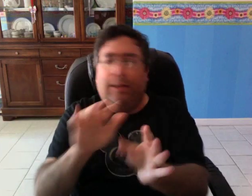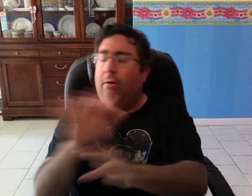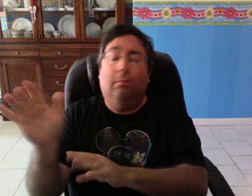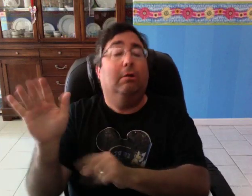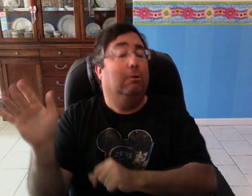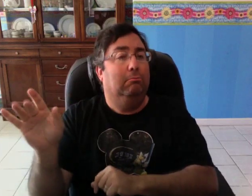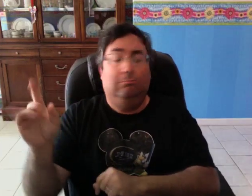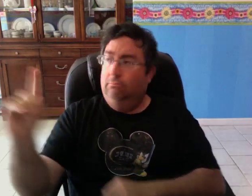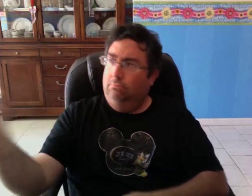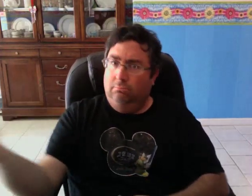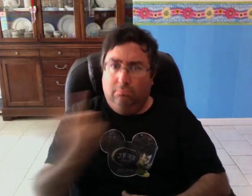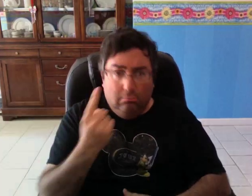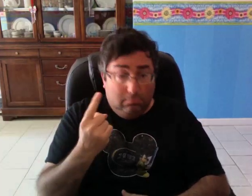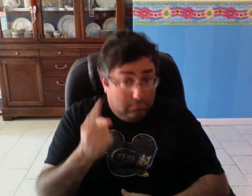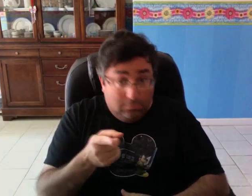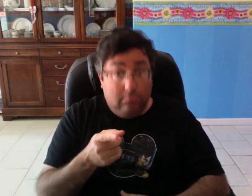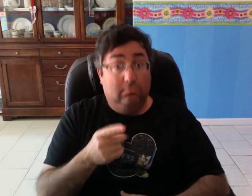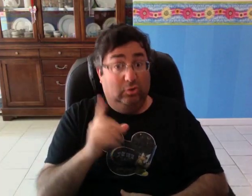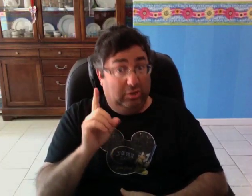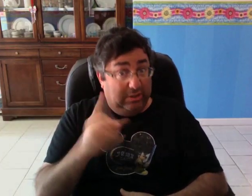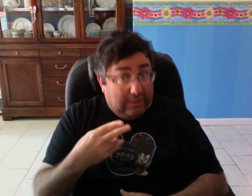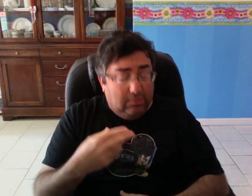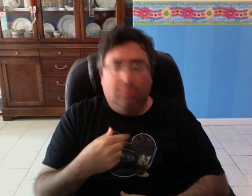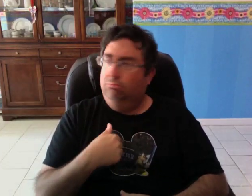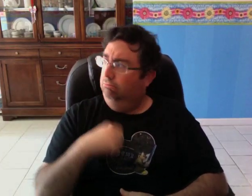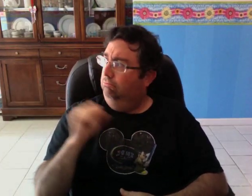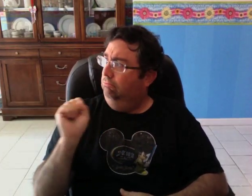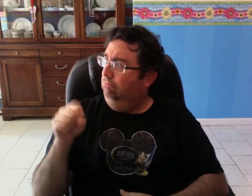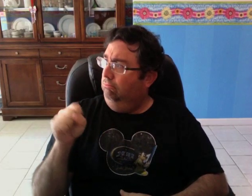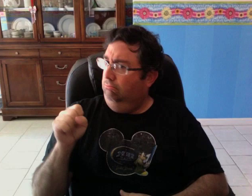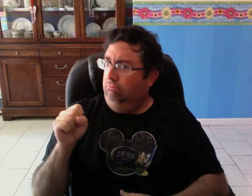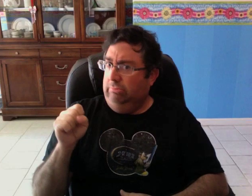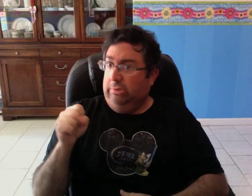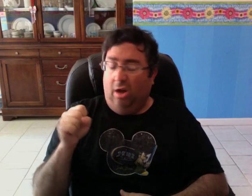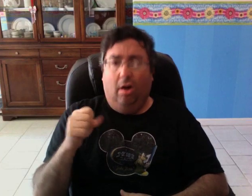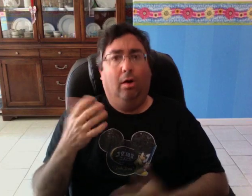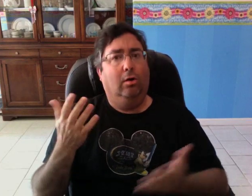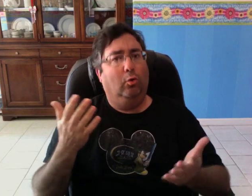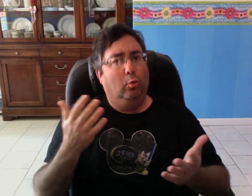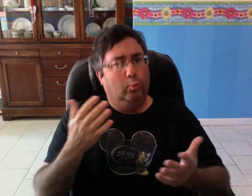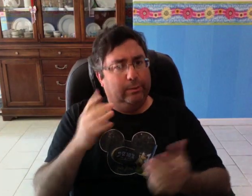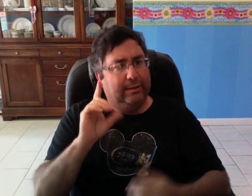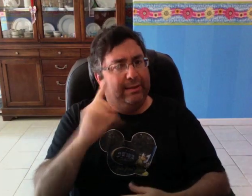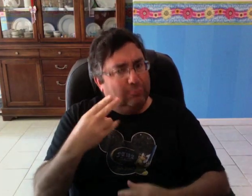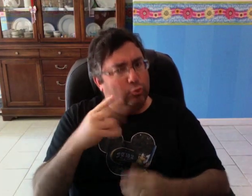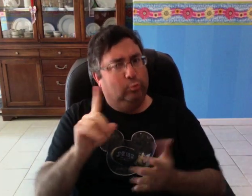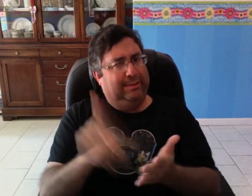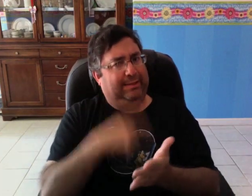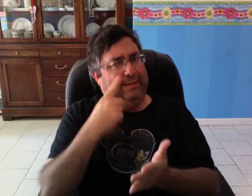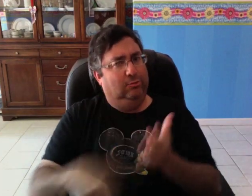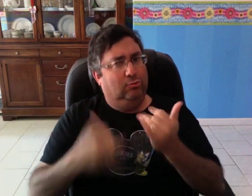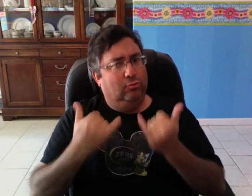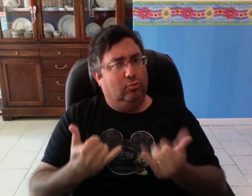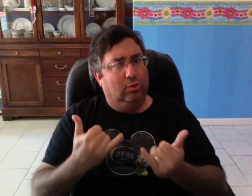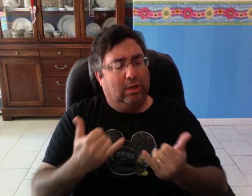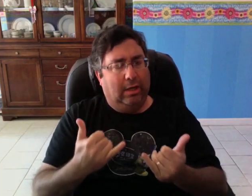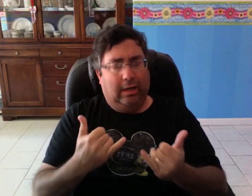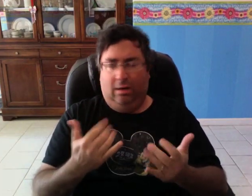and he told me that Detention Hall had been canceled that day.